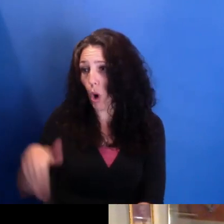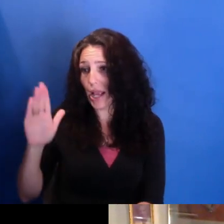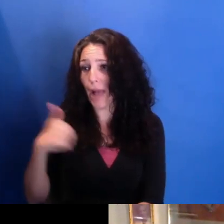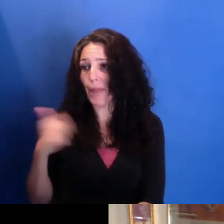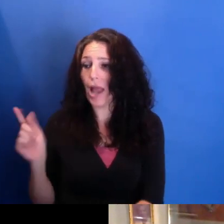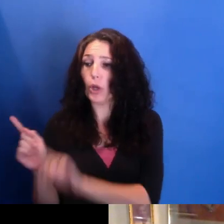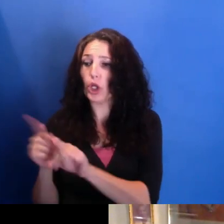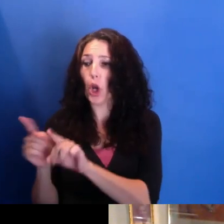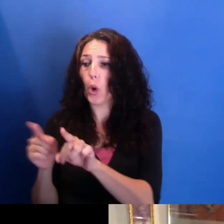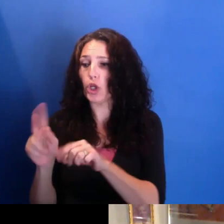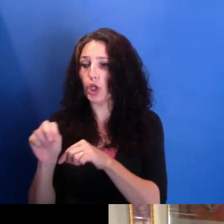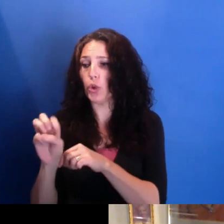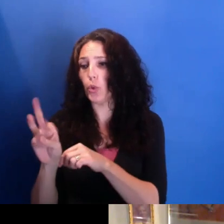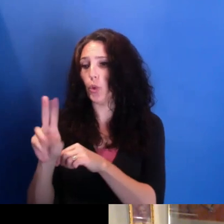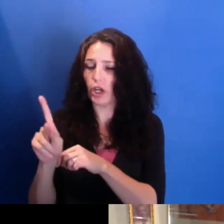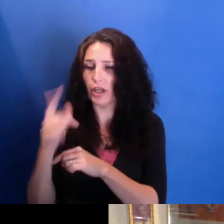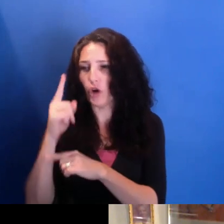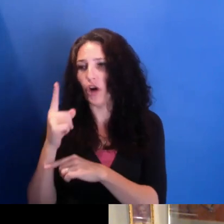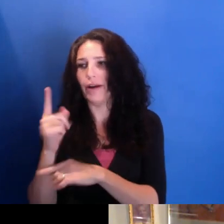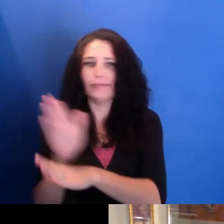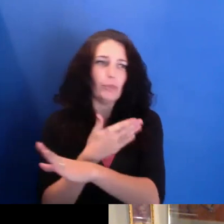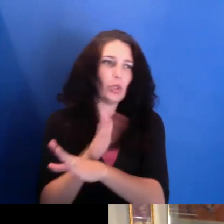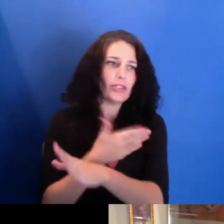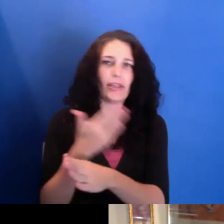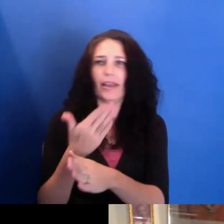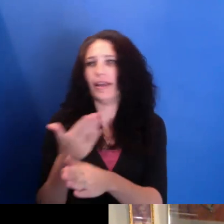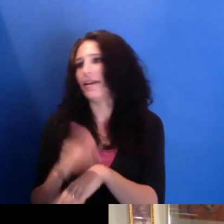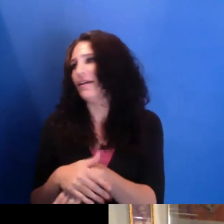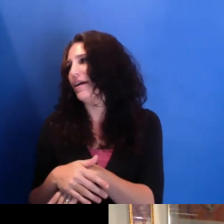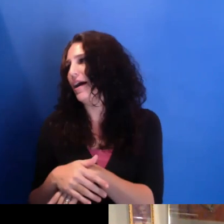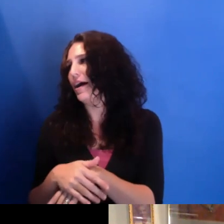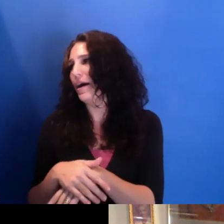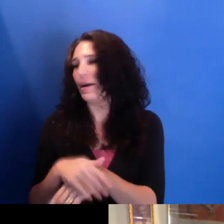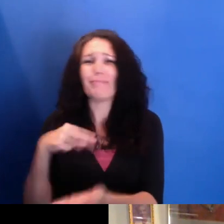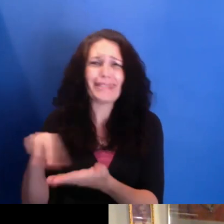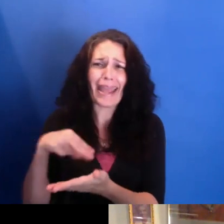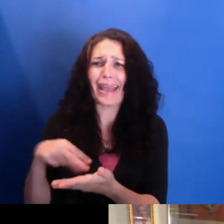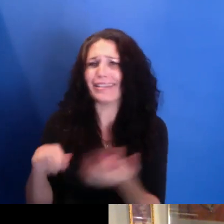piano, violin, tap dance. And this is where-- and also when I was--